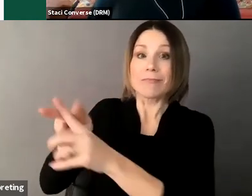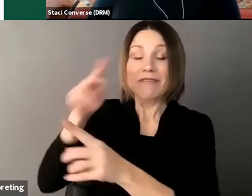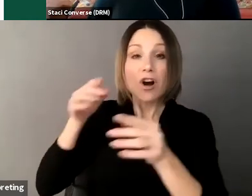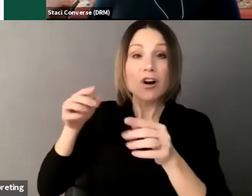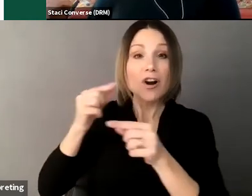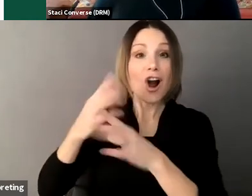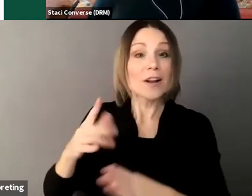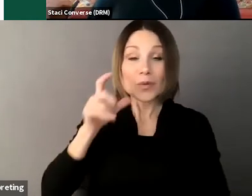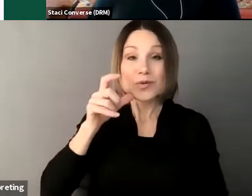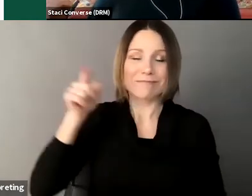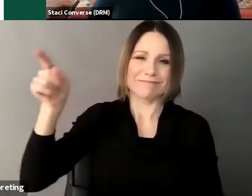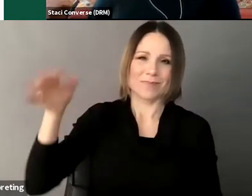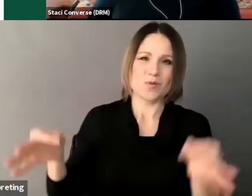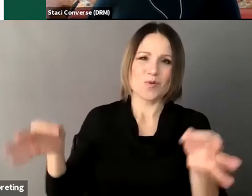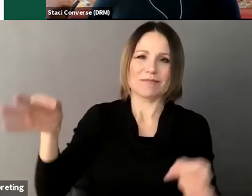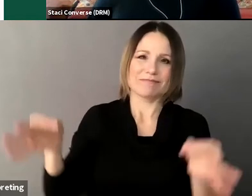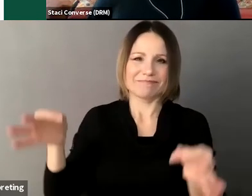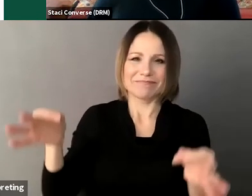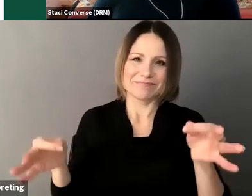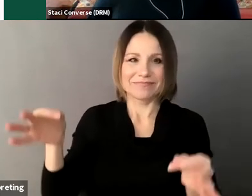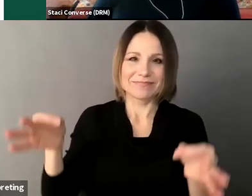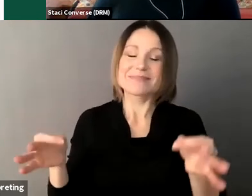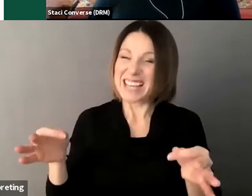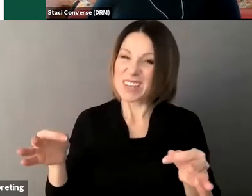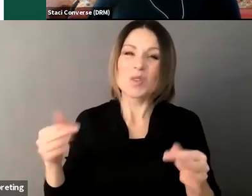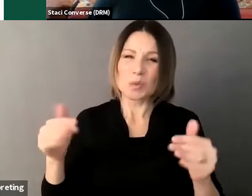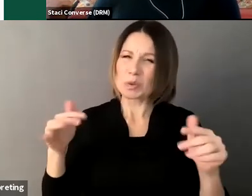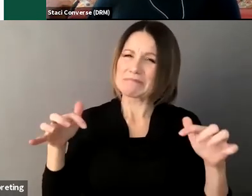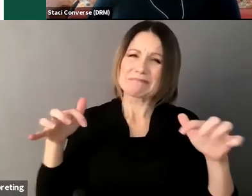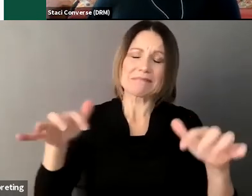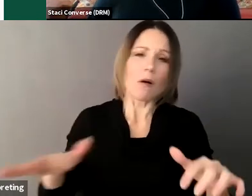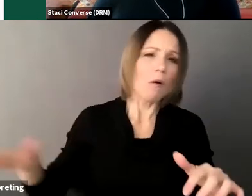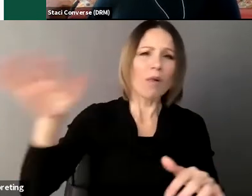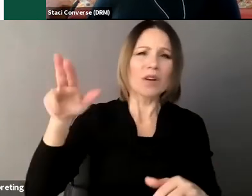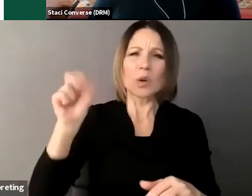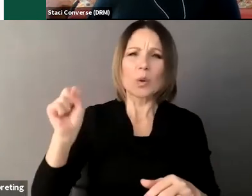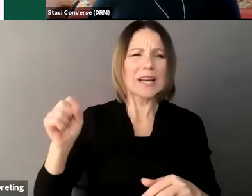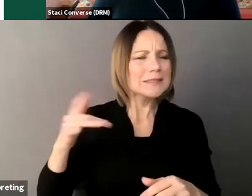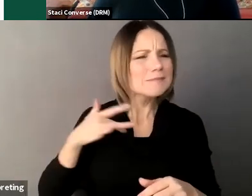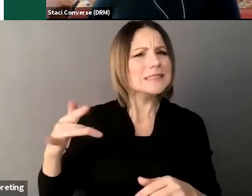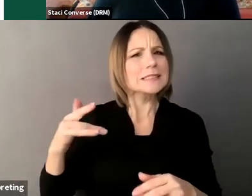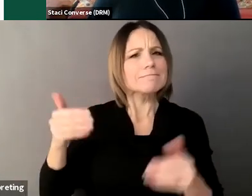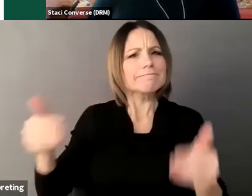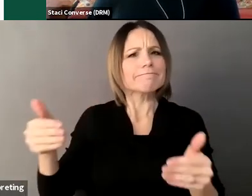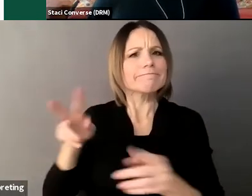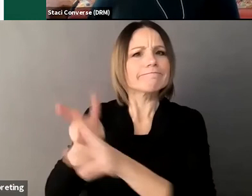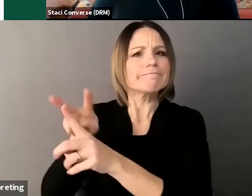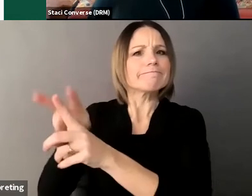guardianship is overused nationally and even more so here in Maine in Maine approximately